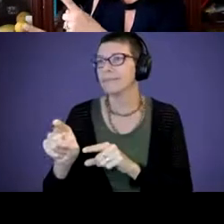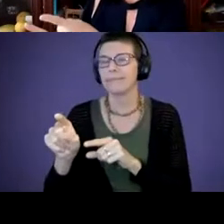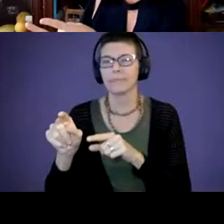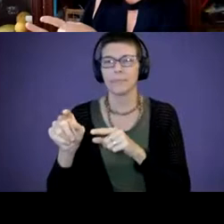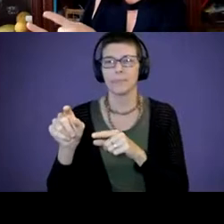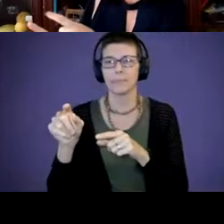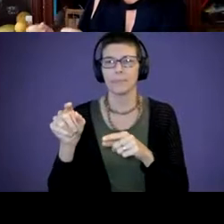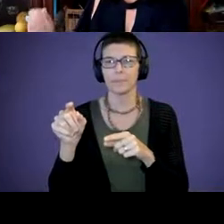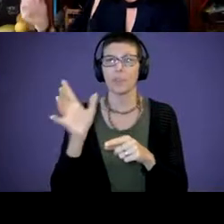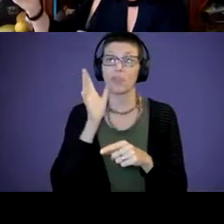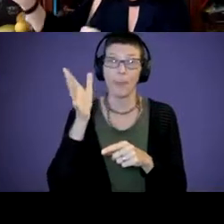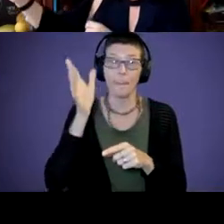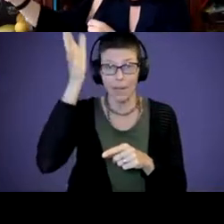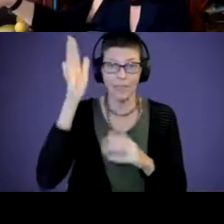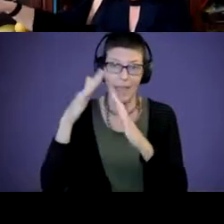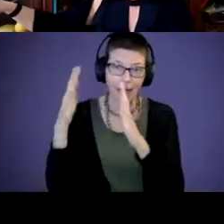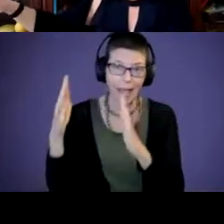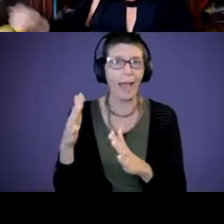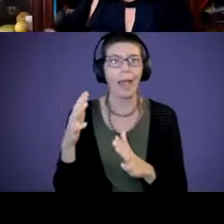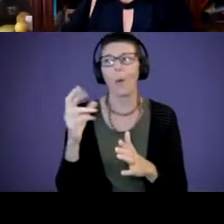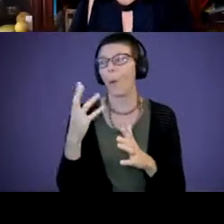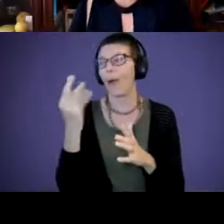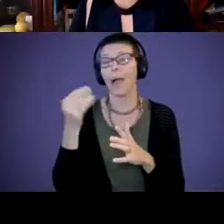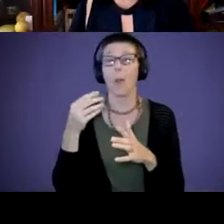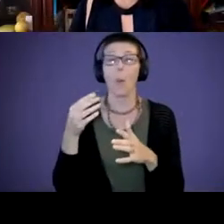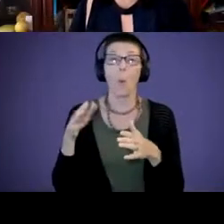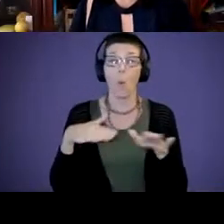grandparents' house or be out on a walk and someone's walking a dog.